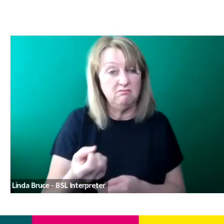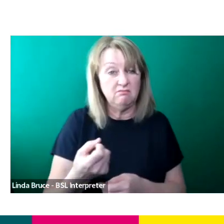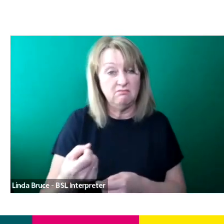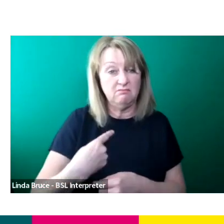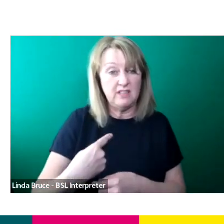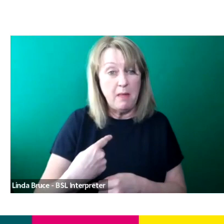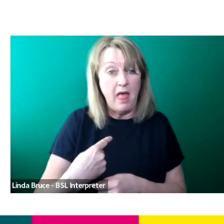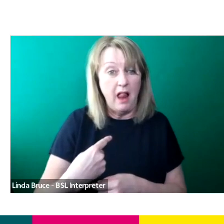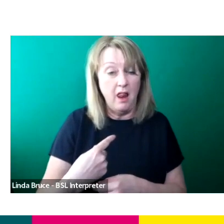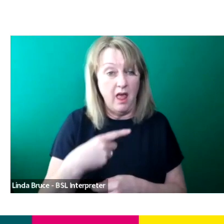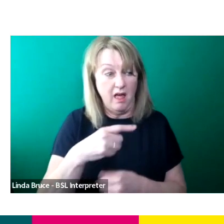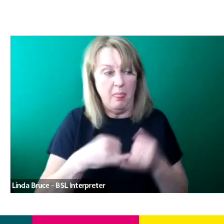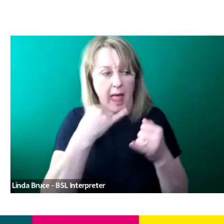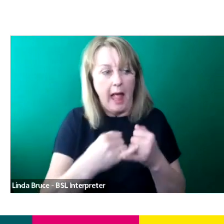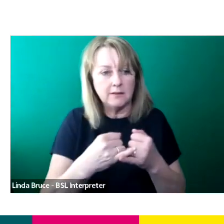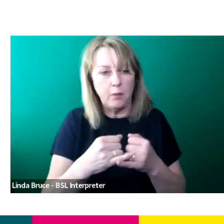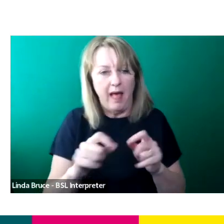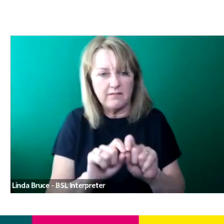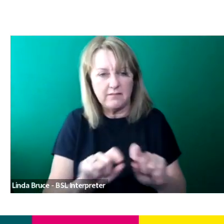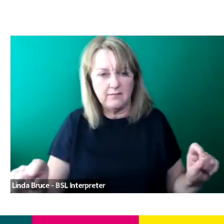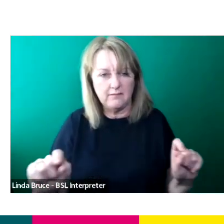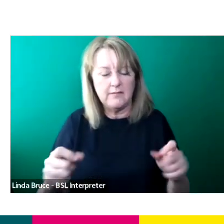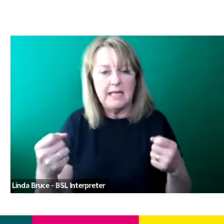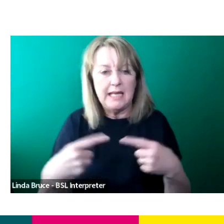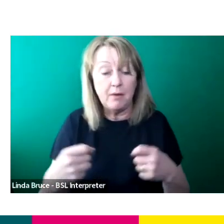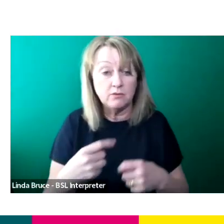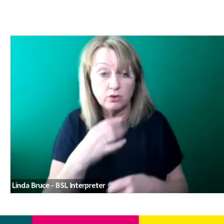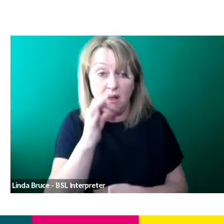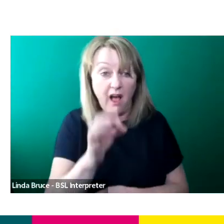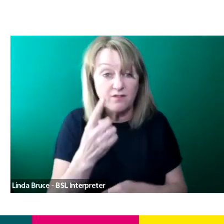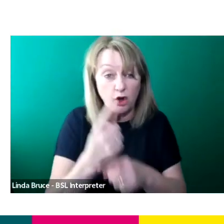on the end of the slide and just request a chat and we can book you in whenever.